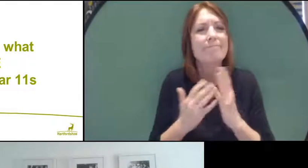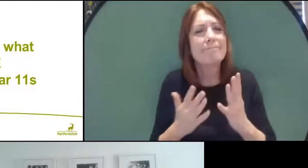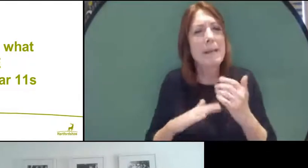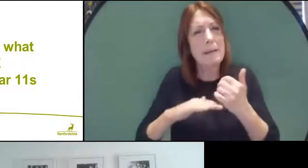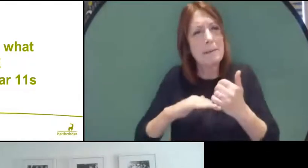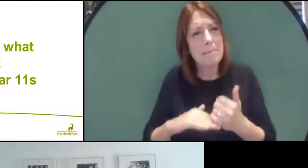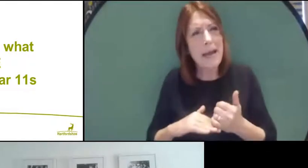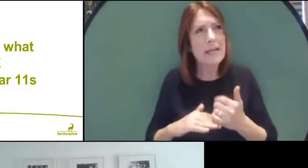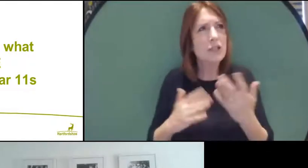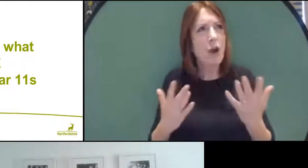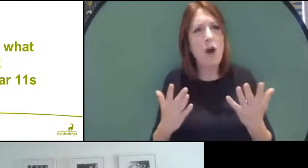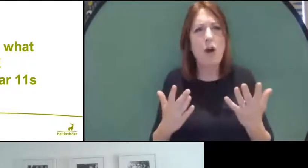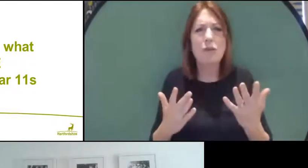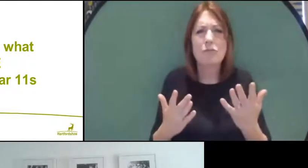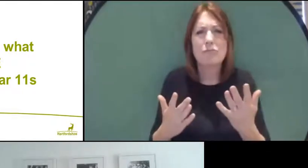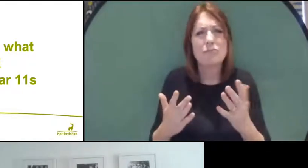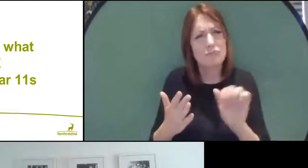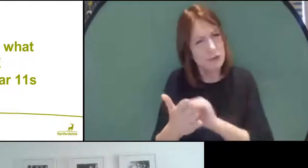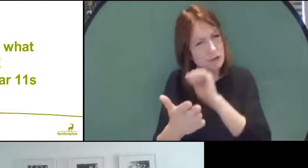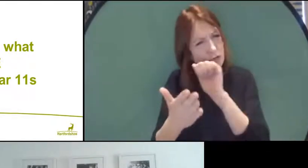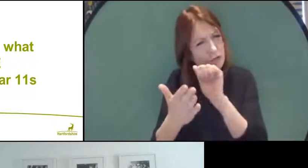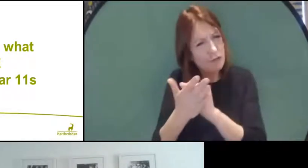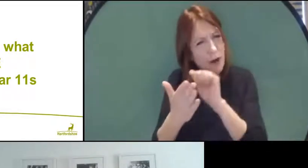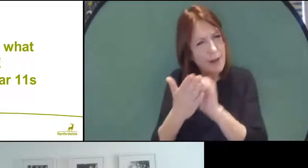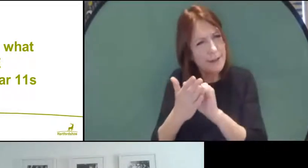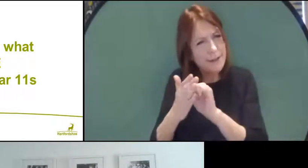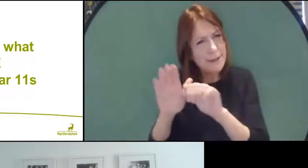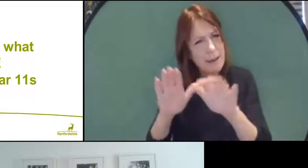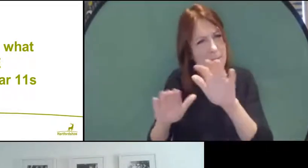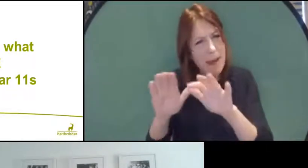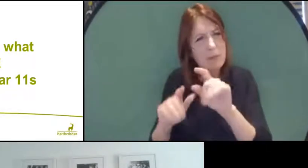an appropriate amount, but it will take into account some of the things that you've missed.